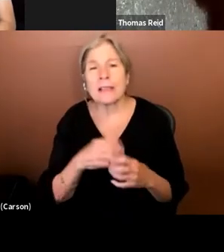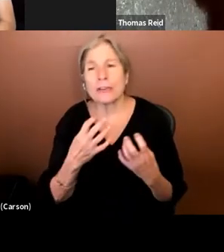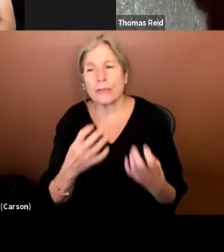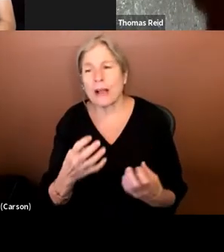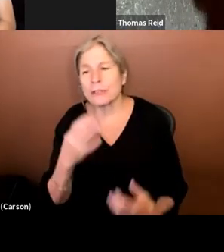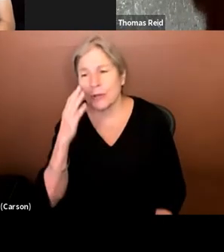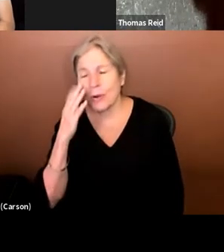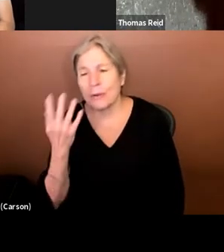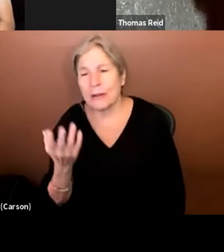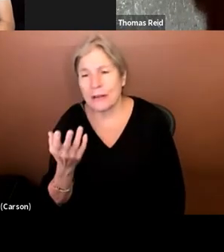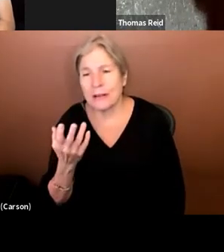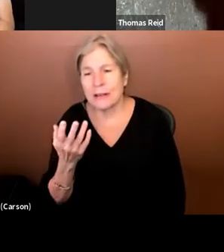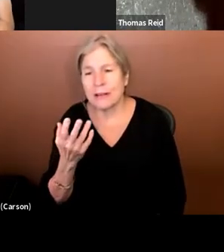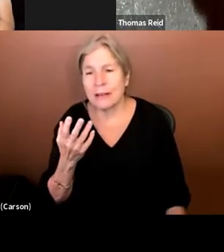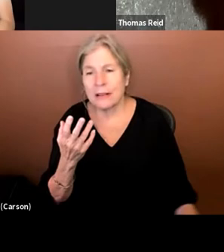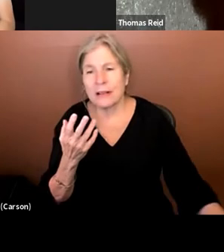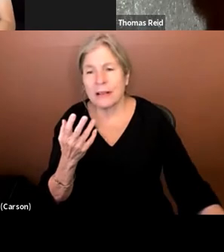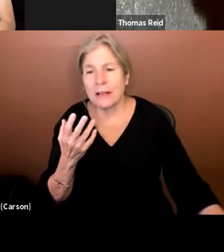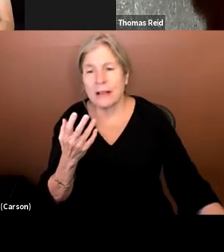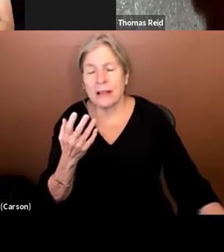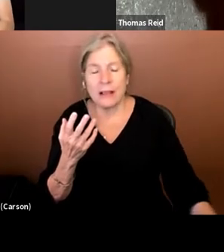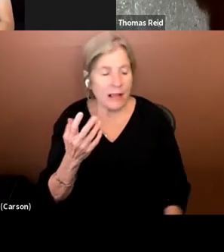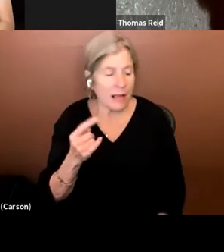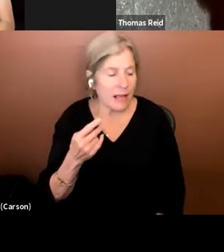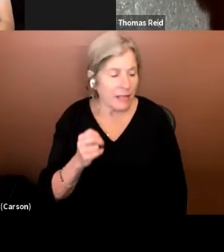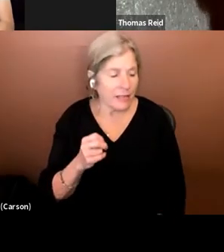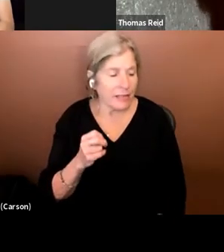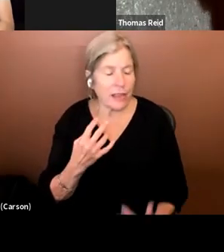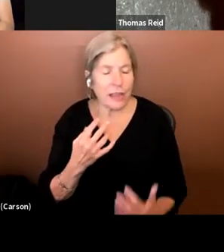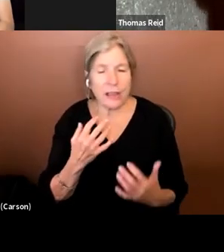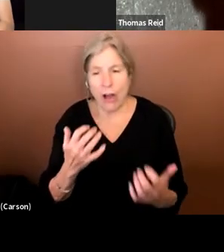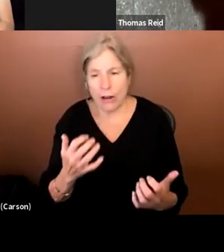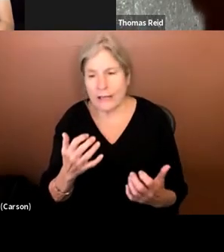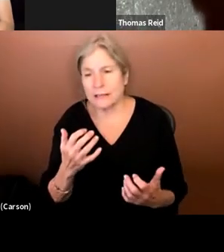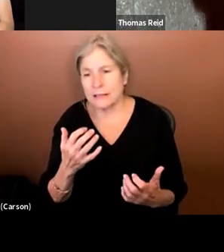, just the audience sort of thing that you